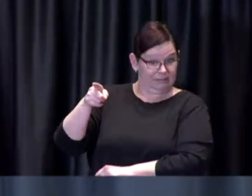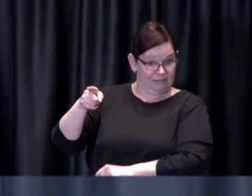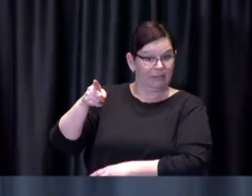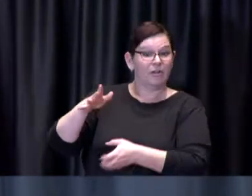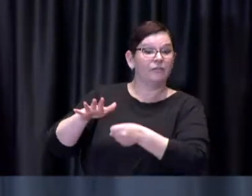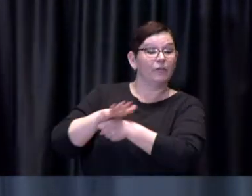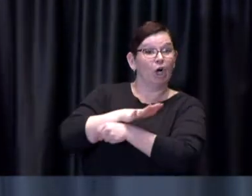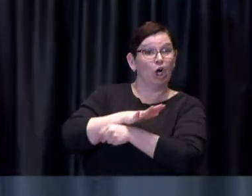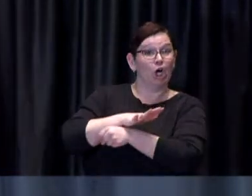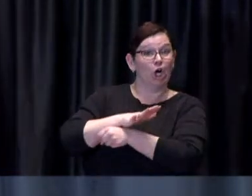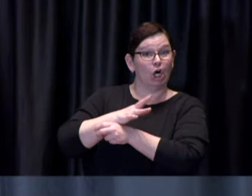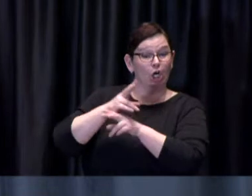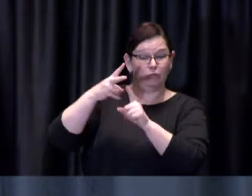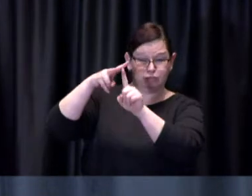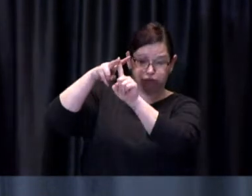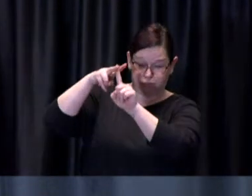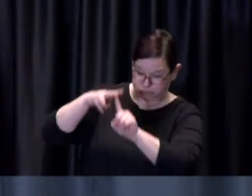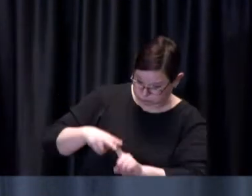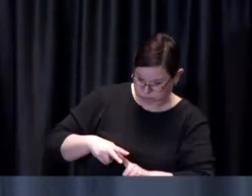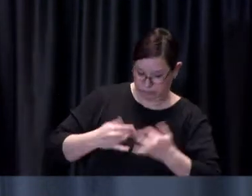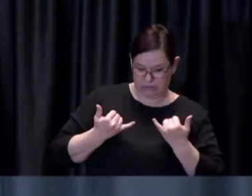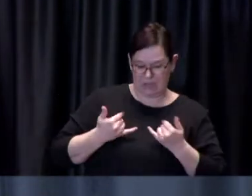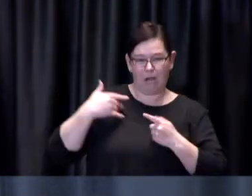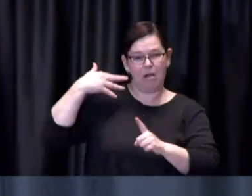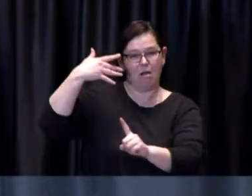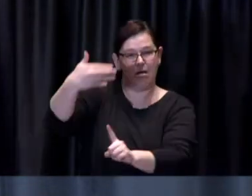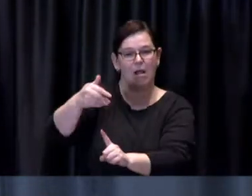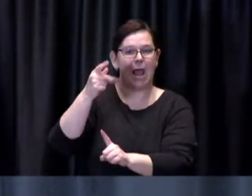with appointments being available on April 7 and beyond.